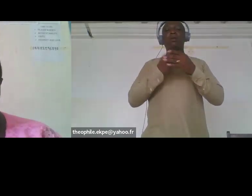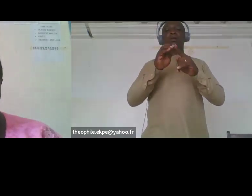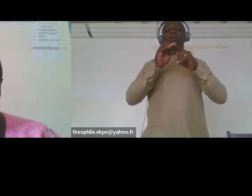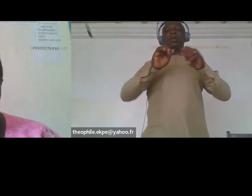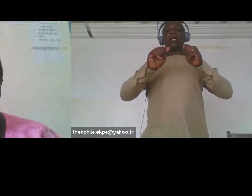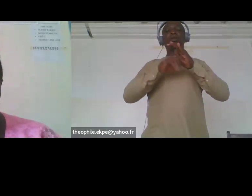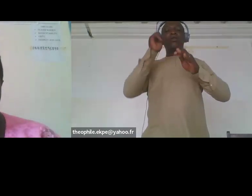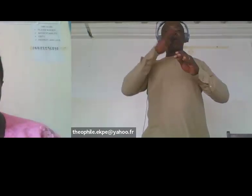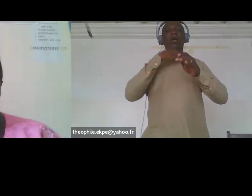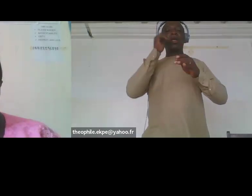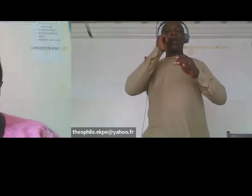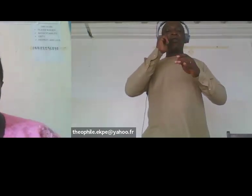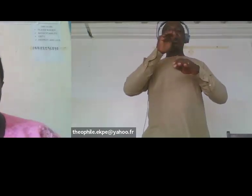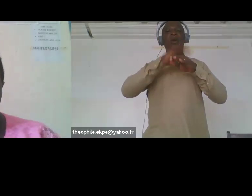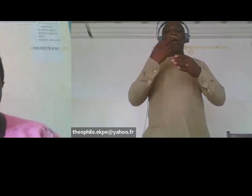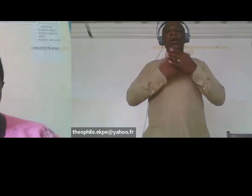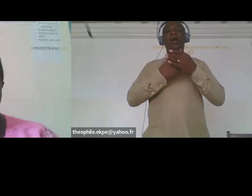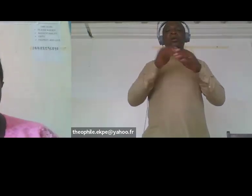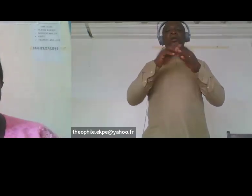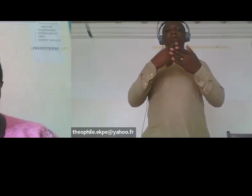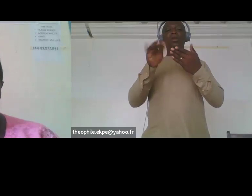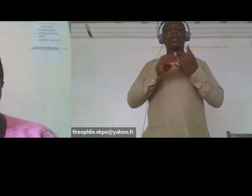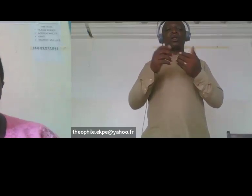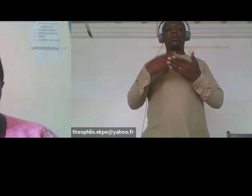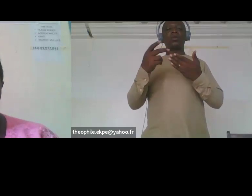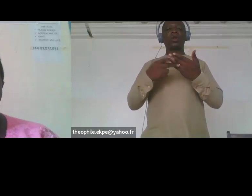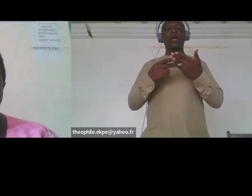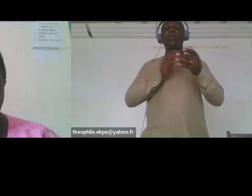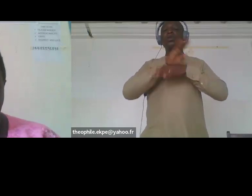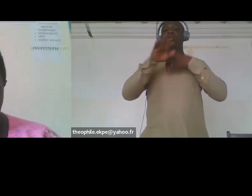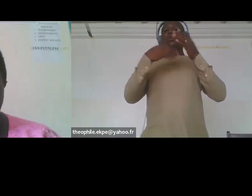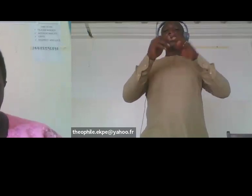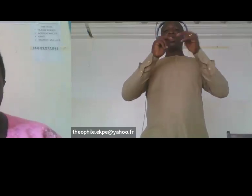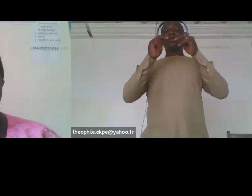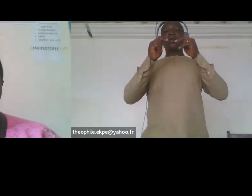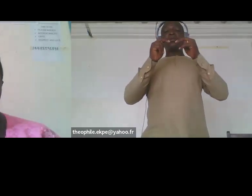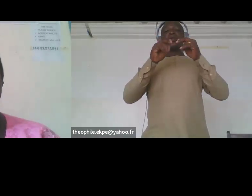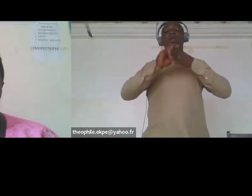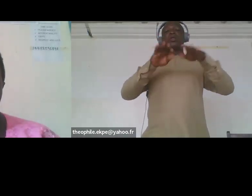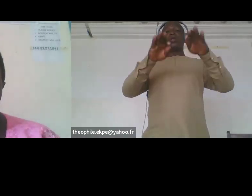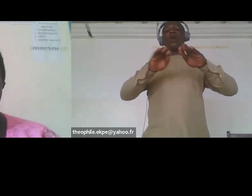organizations lid team members are now always invited and have participated in